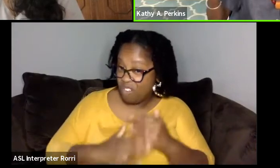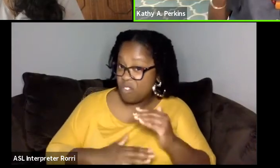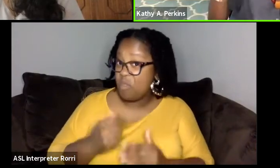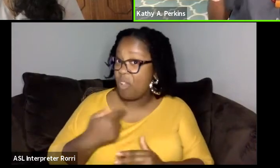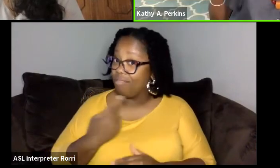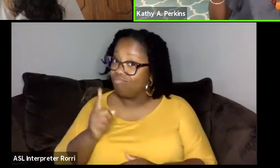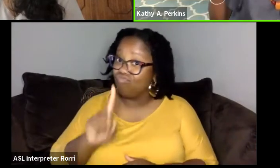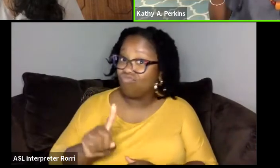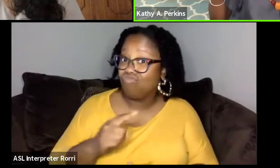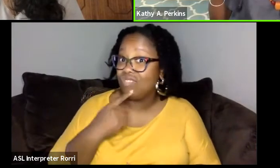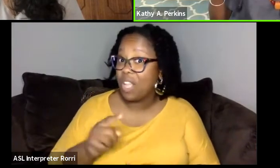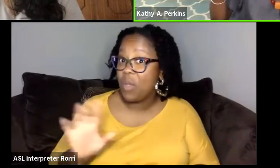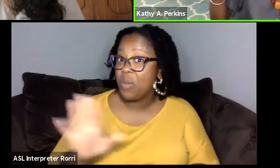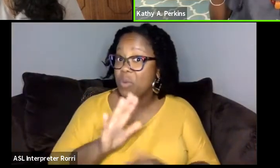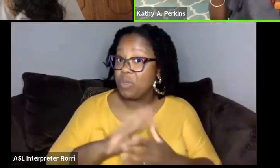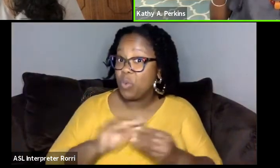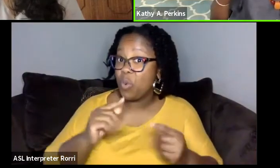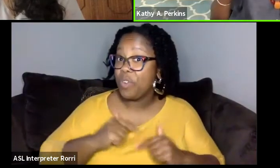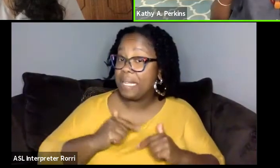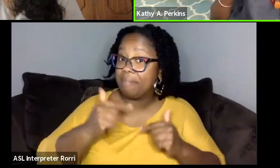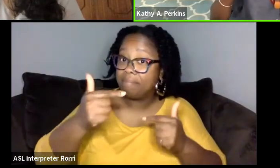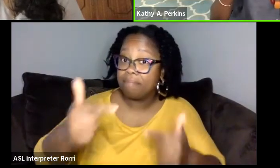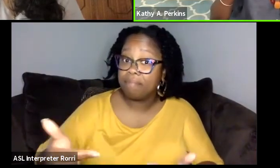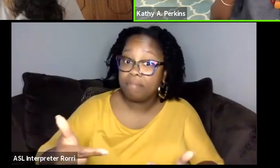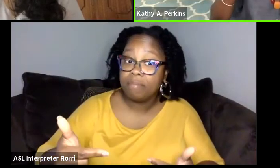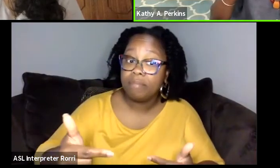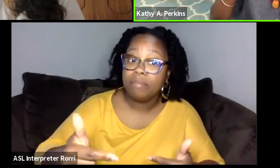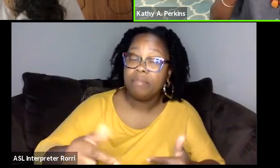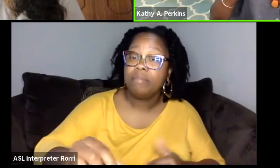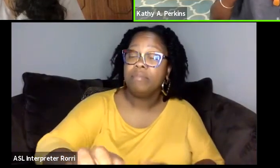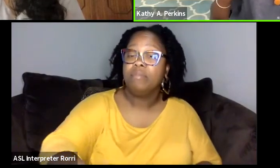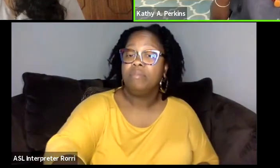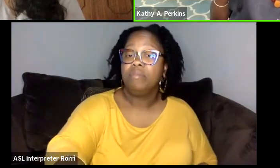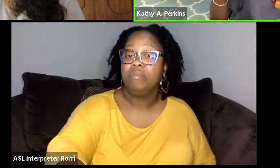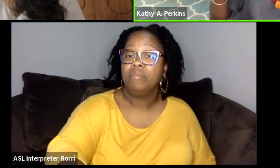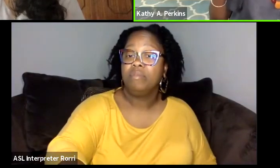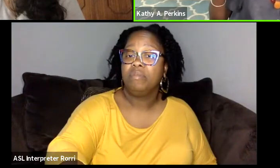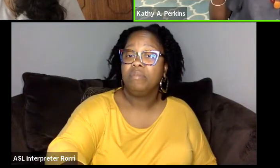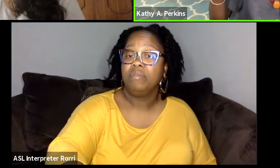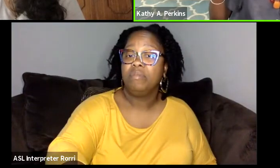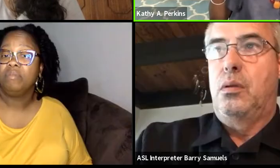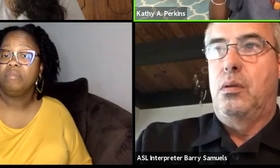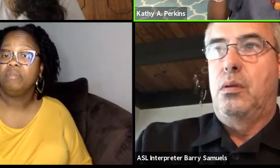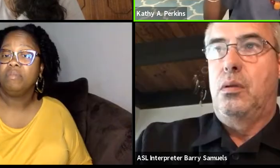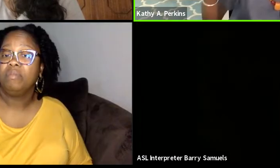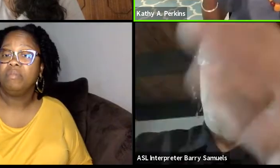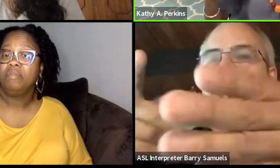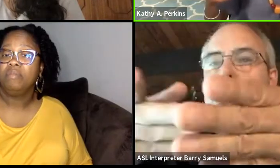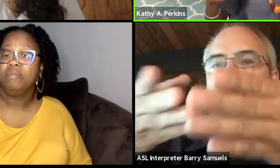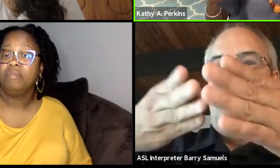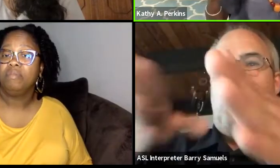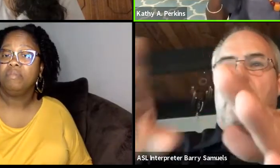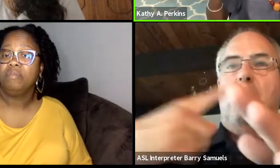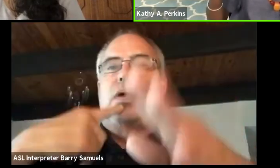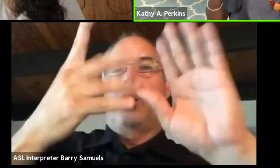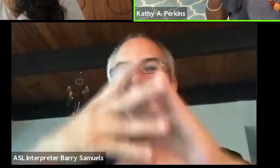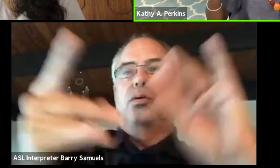But in the way the anthology is designed, it's I'm letting them tell their own story.